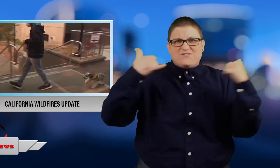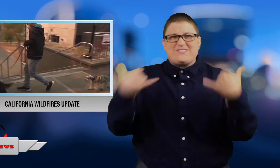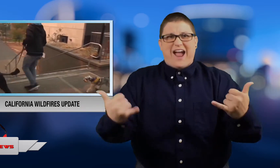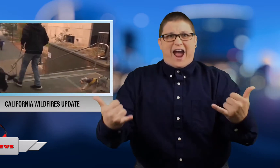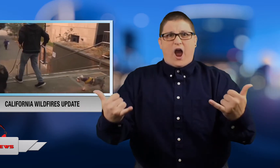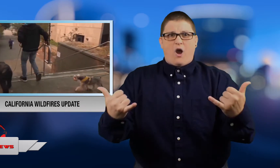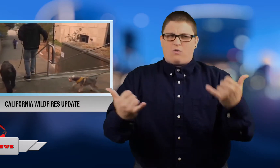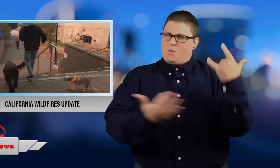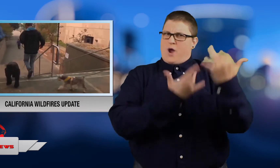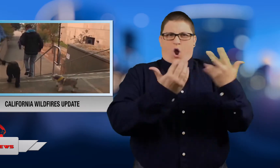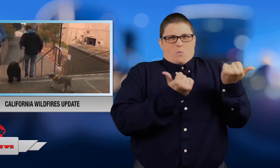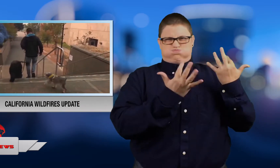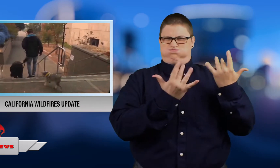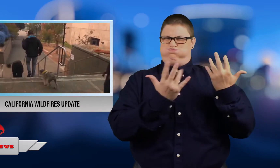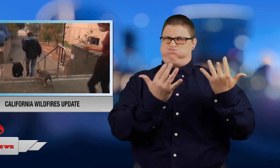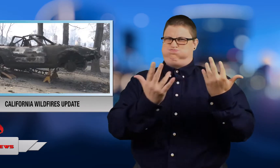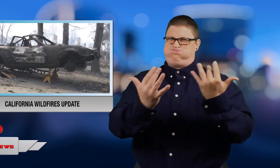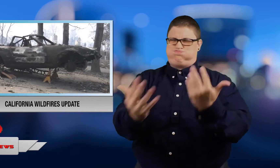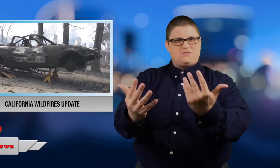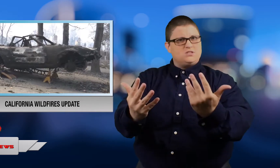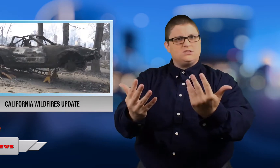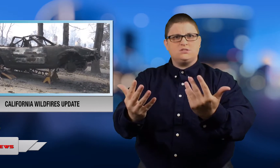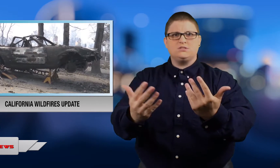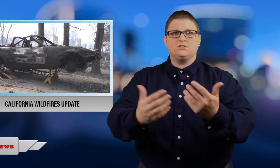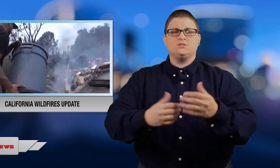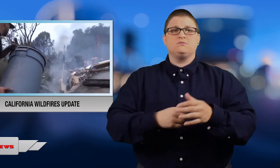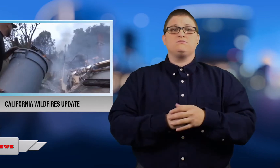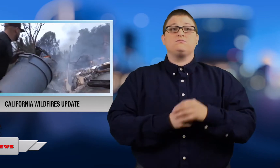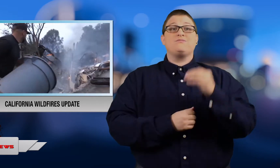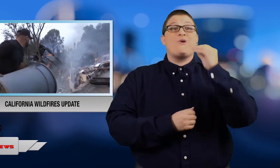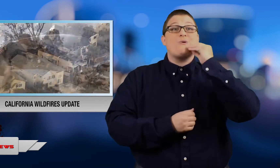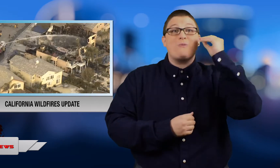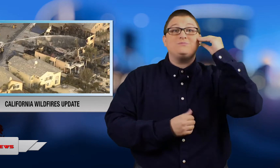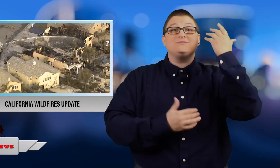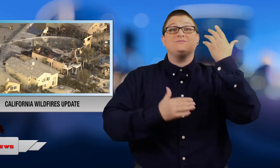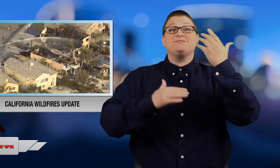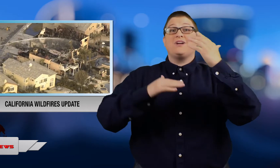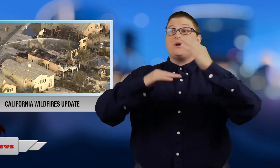flames are moving too fast. Homes and buildings